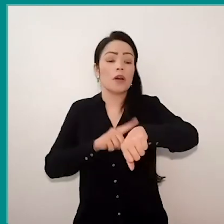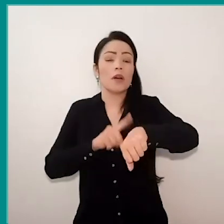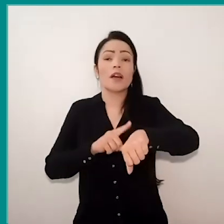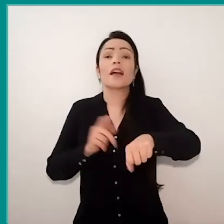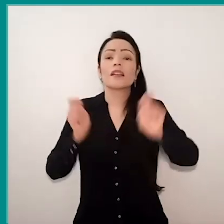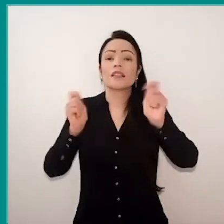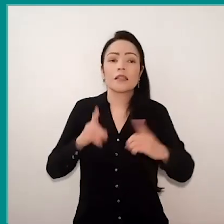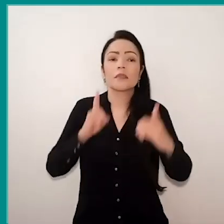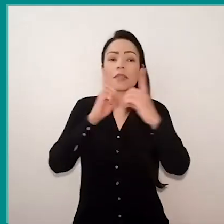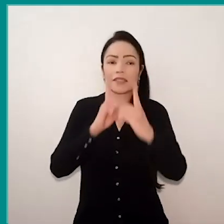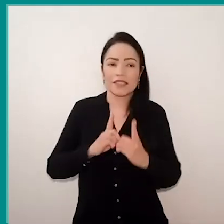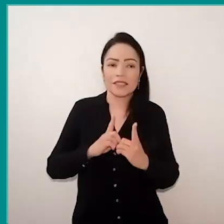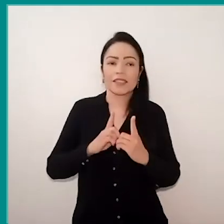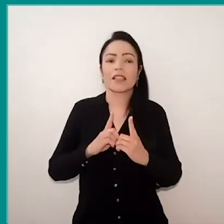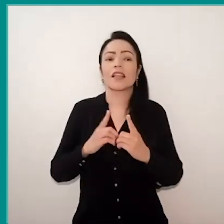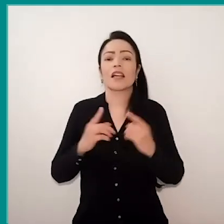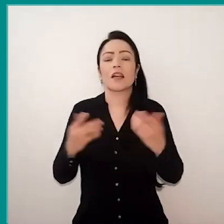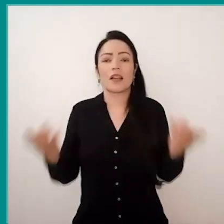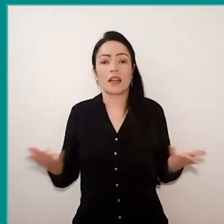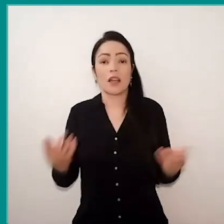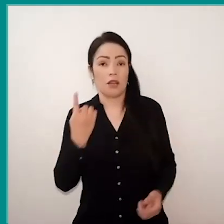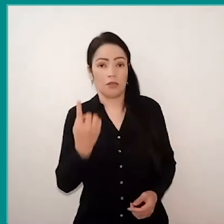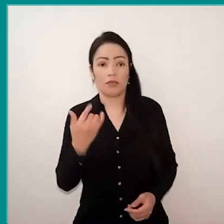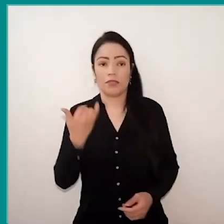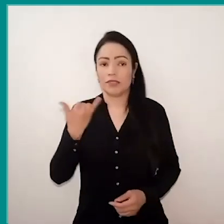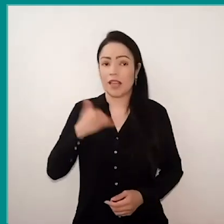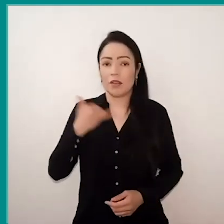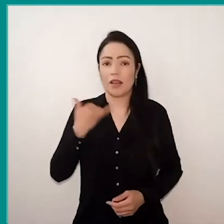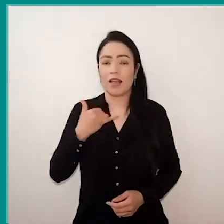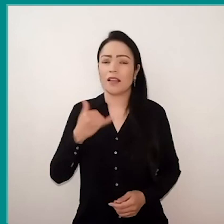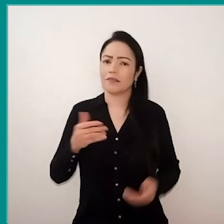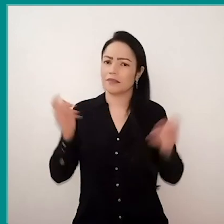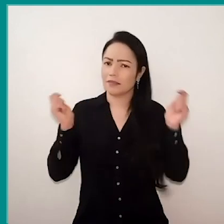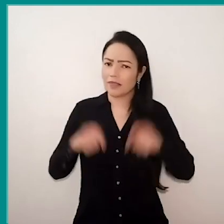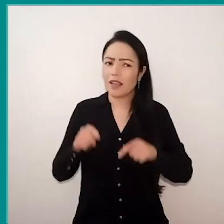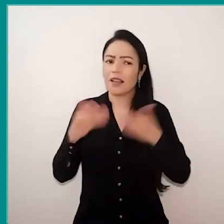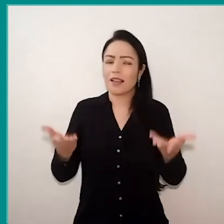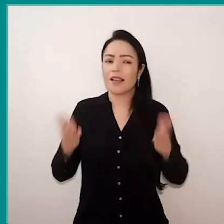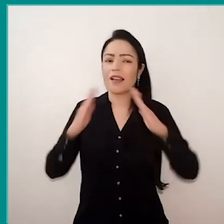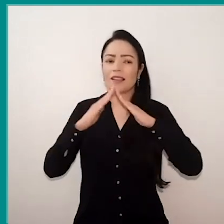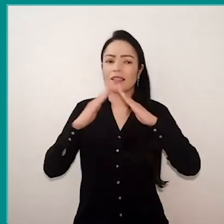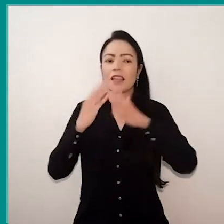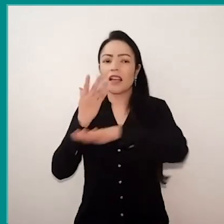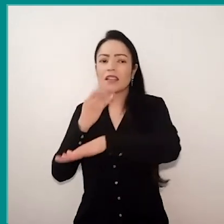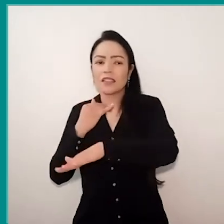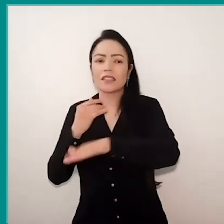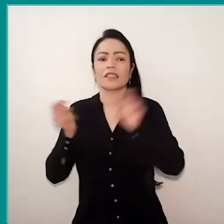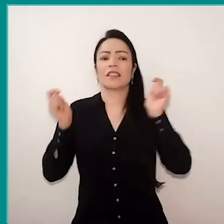for this single cell phone in the house could be at home, and the child, then, of some way, be received by the program,